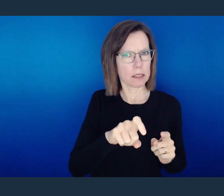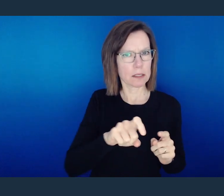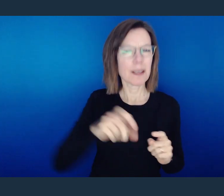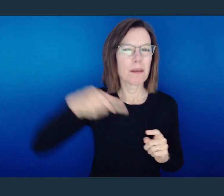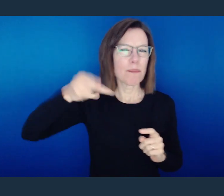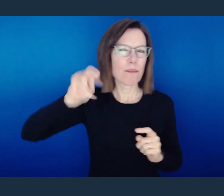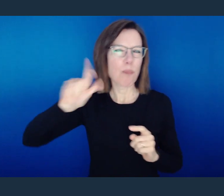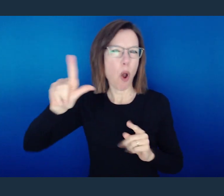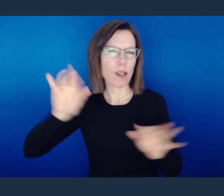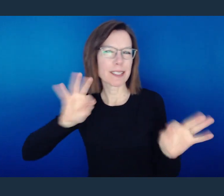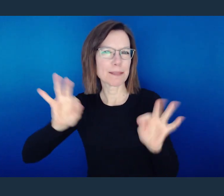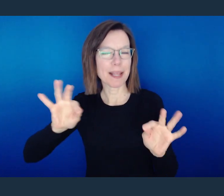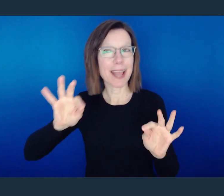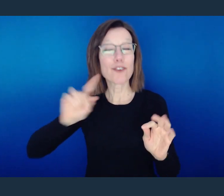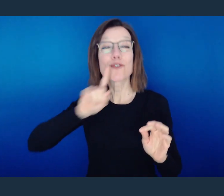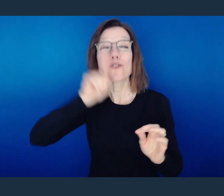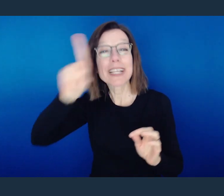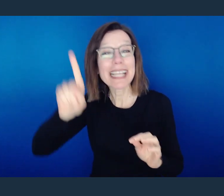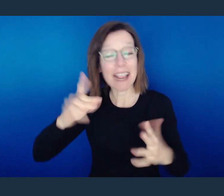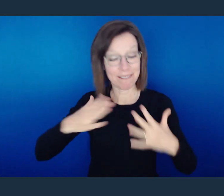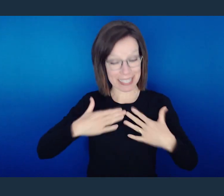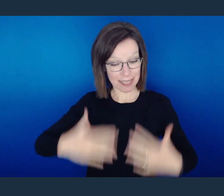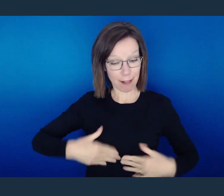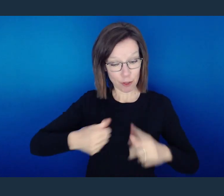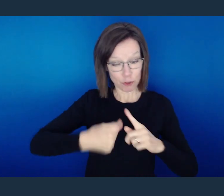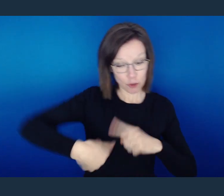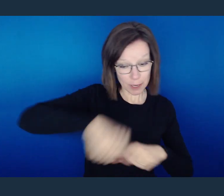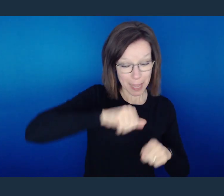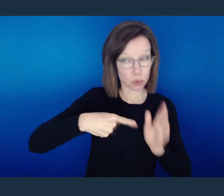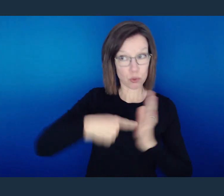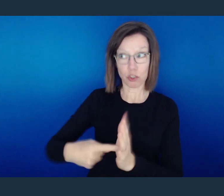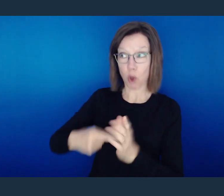Paul later deals with this and refers to it as a change from a physical circumcision,